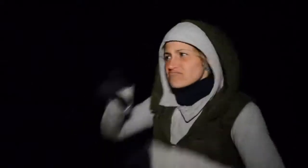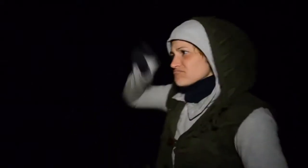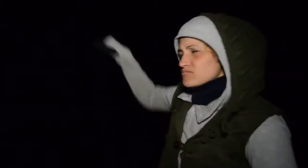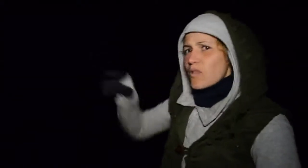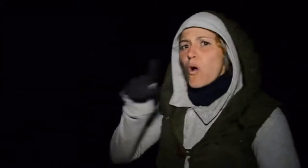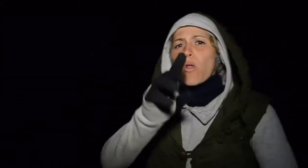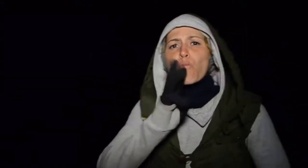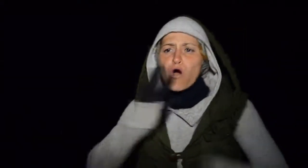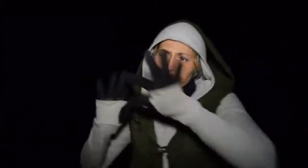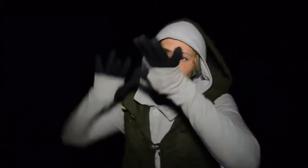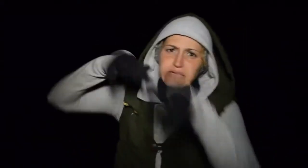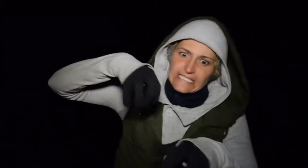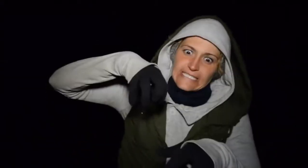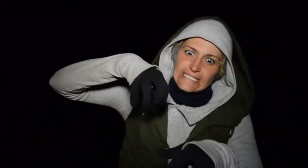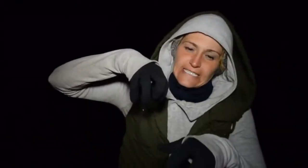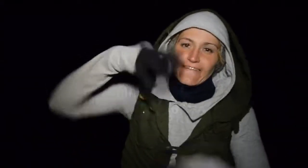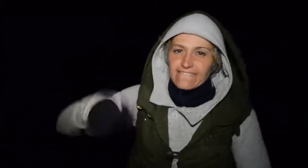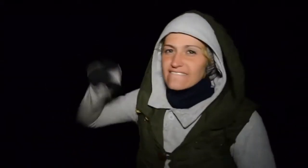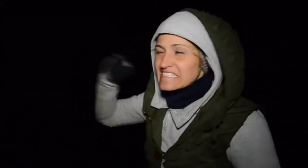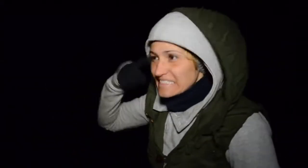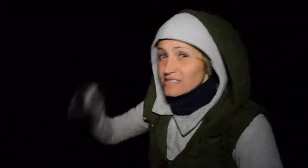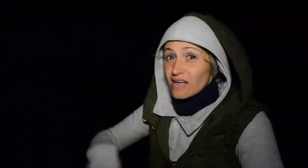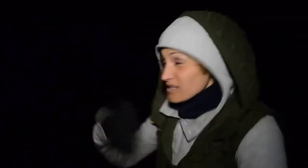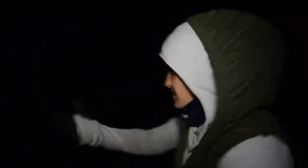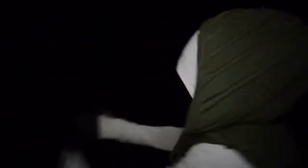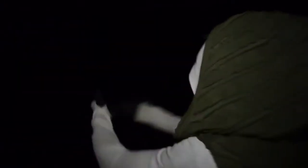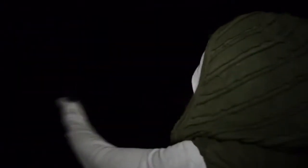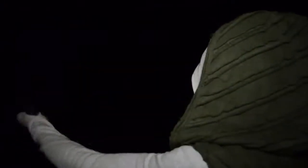Right now, there is no snow on the ground but very cold, cold enough that there are icicles down at the waterfall.